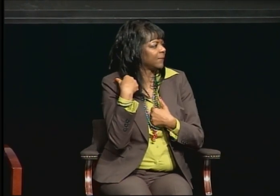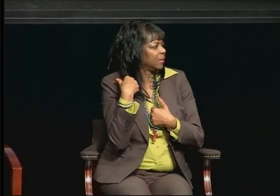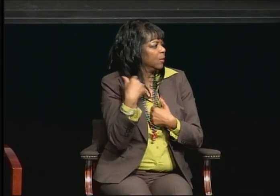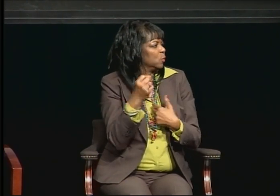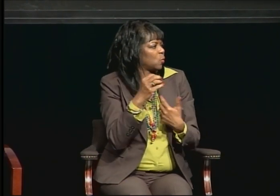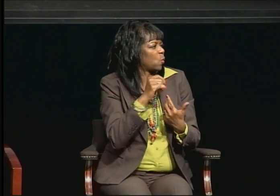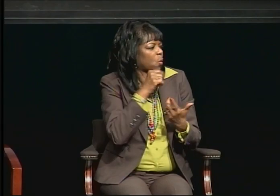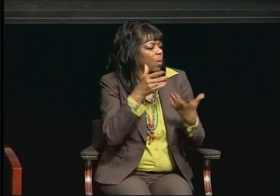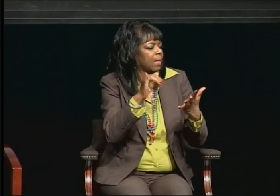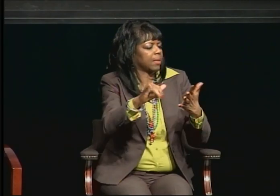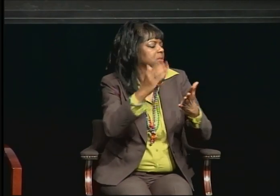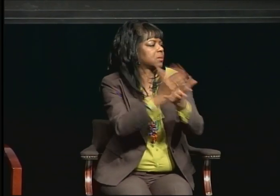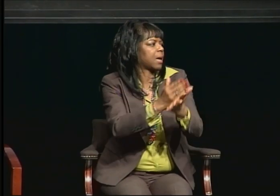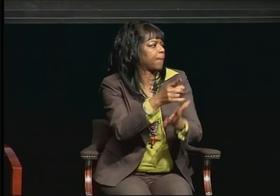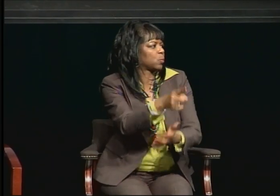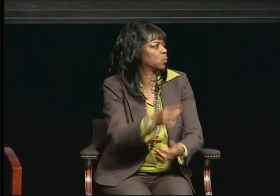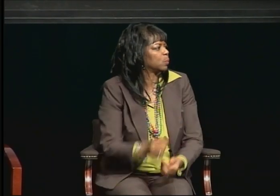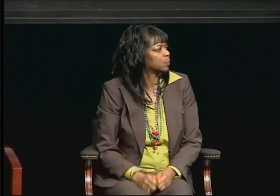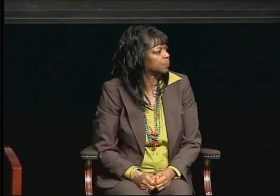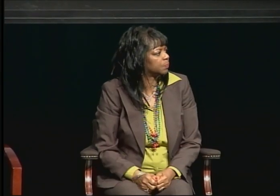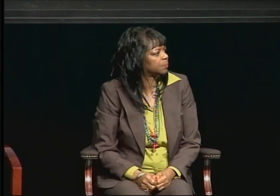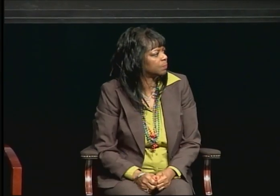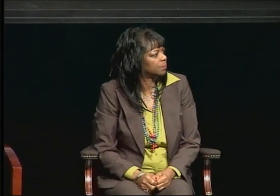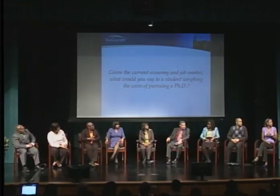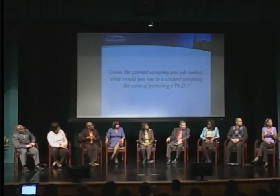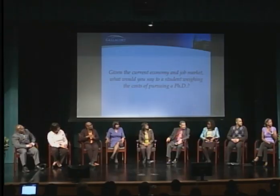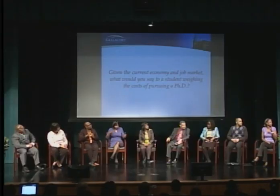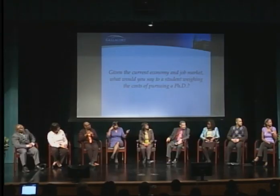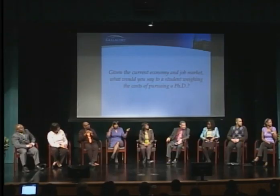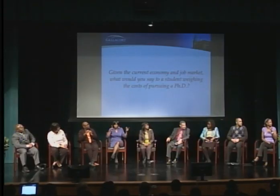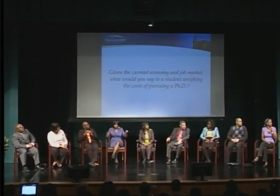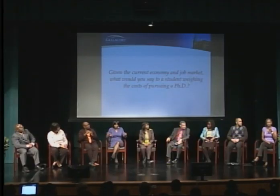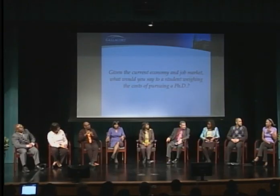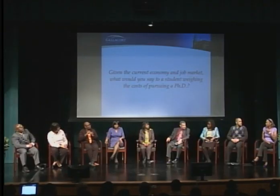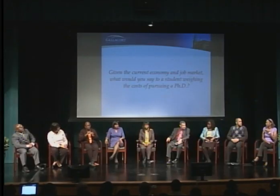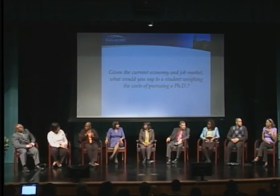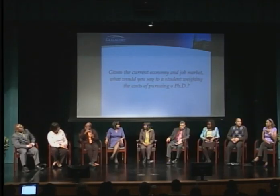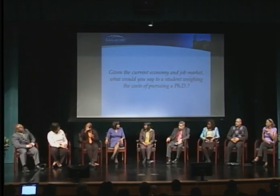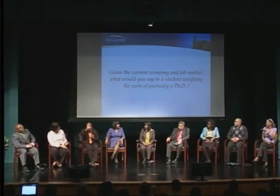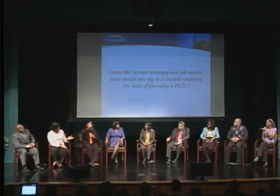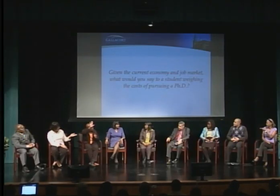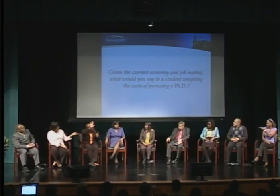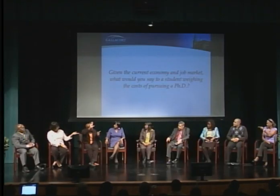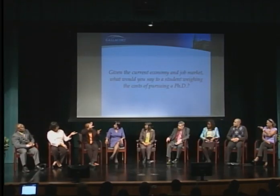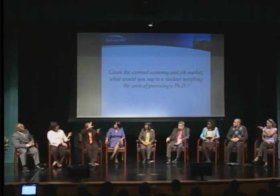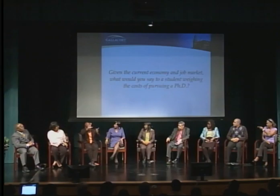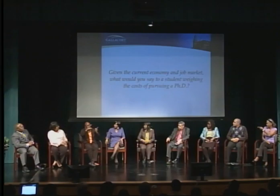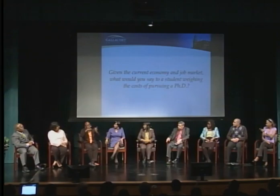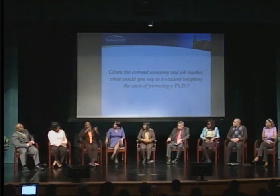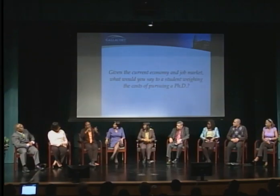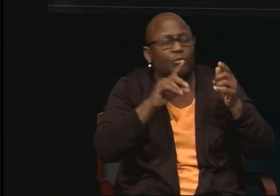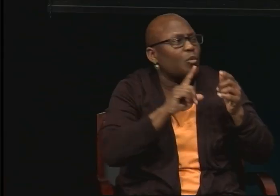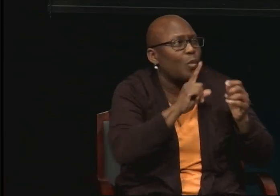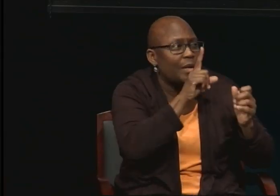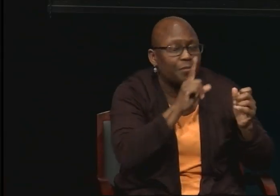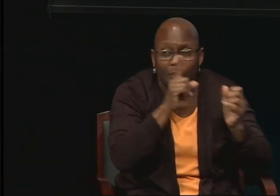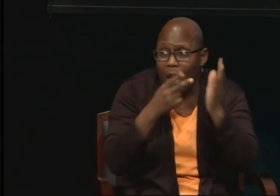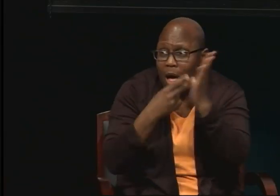To be honest with all of you, there's a lot of money out there to be made to provide support.